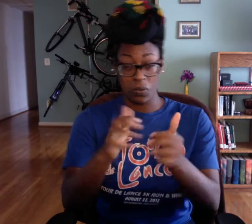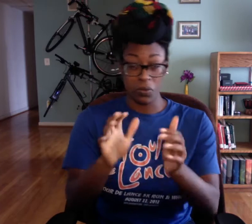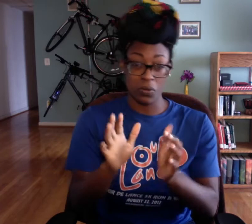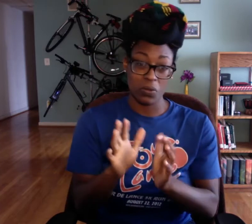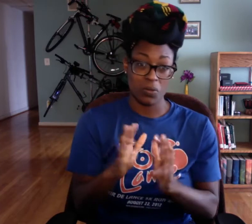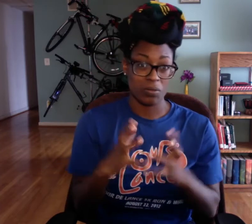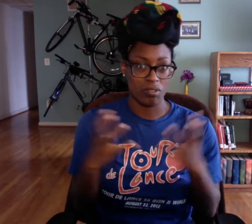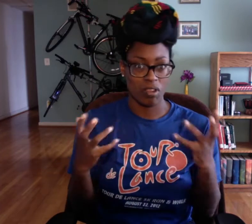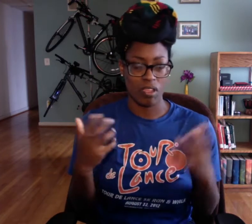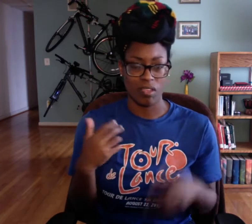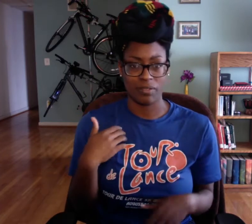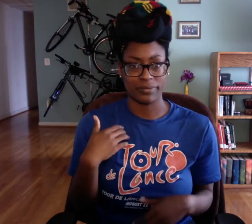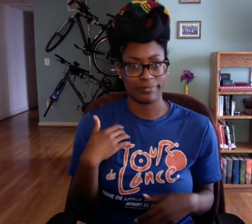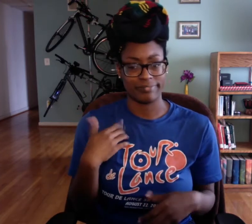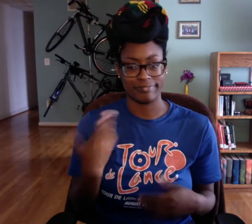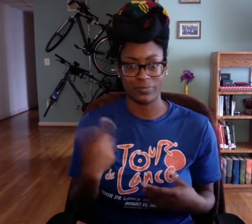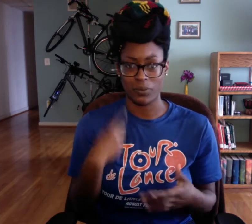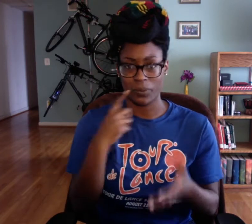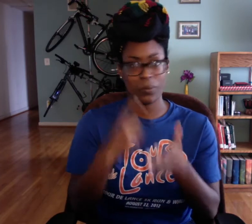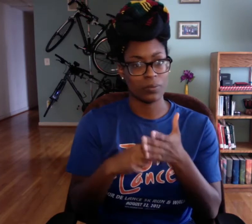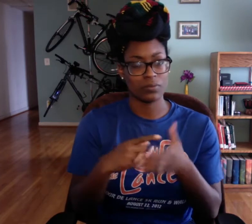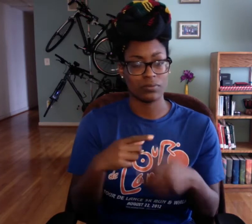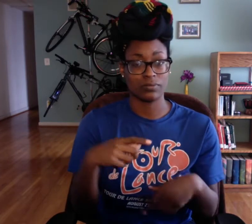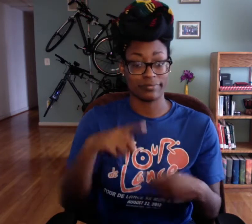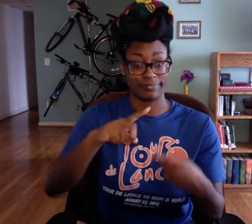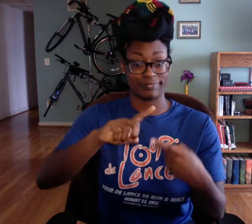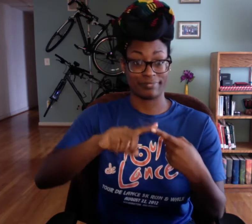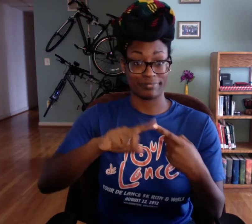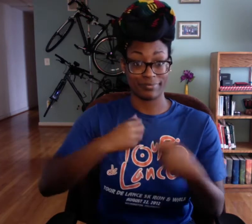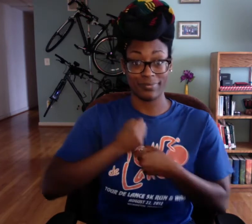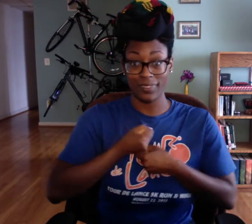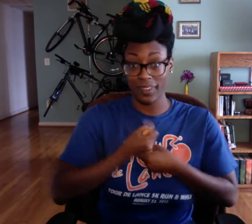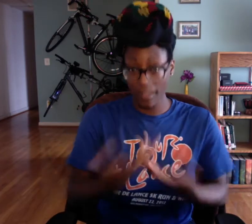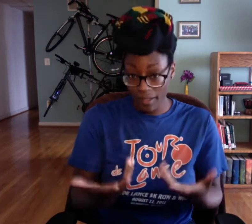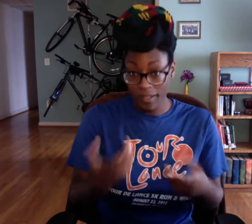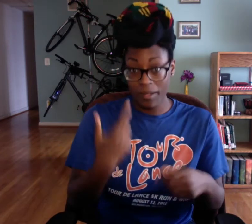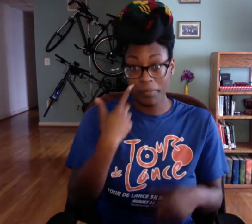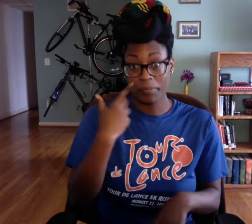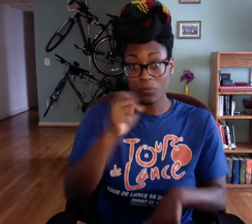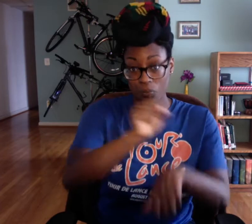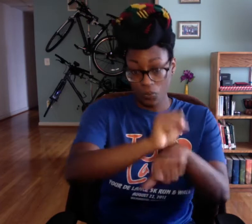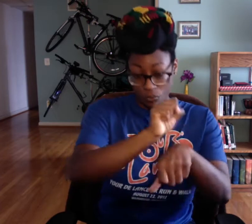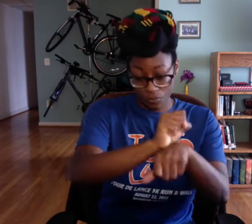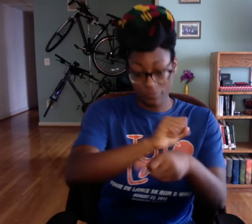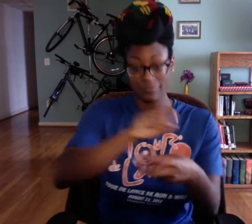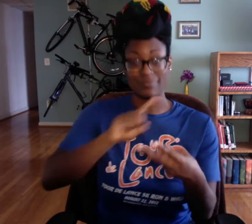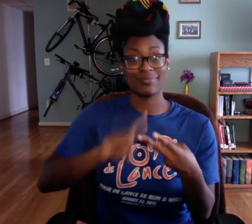Tryna understand, tryna follow what they're saying so yeah, I had--I noticed that I'm